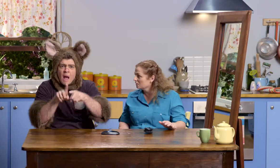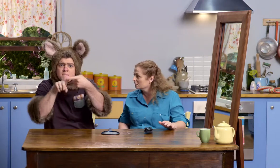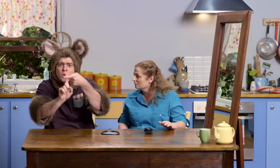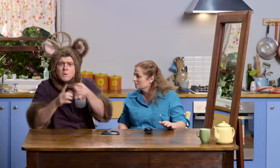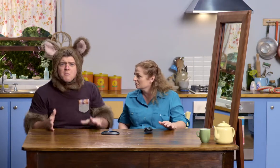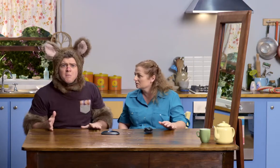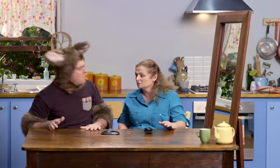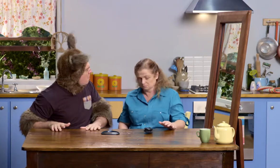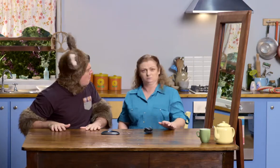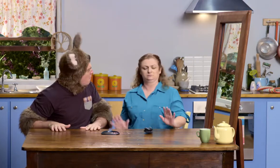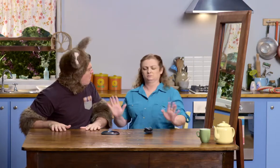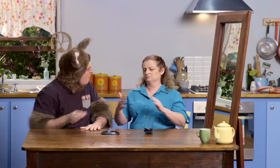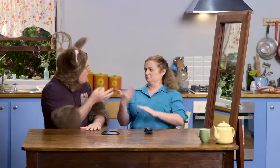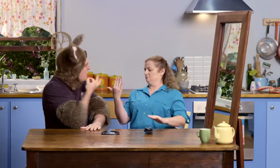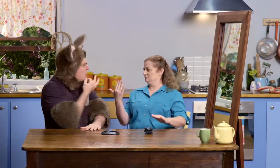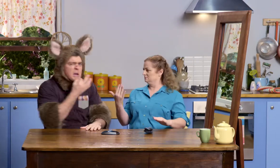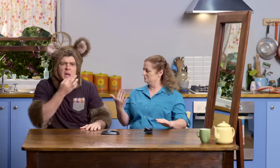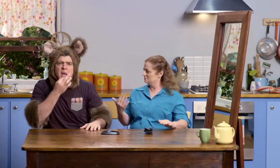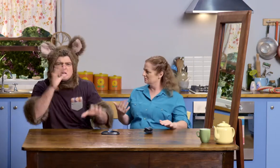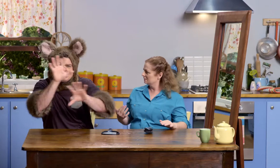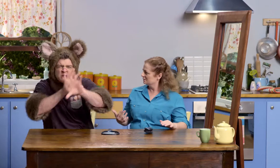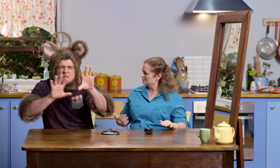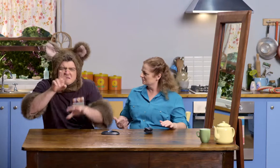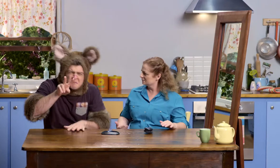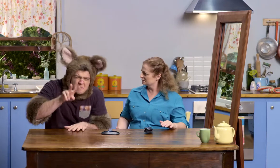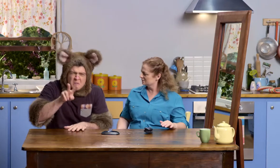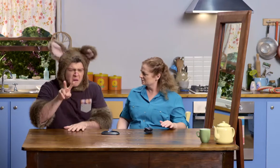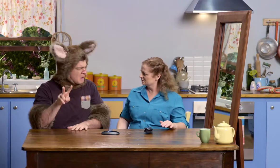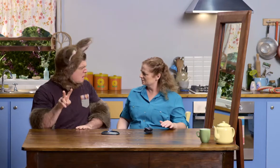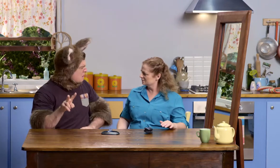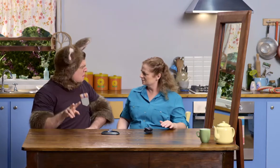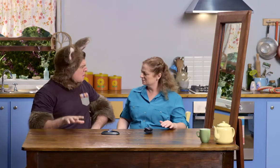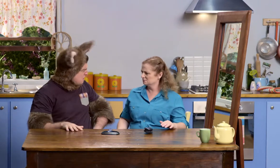It looked like a possum. Really? It was a bit hard to see, though.